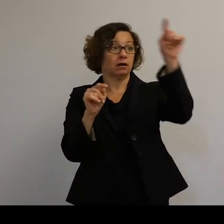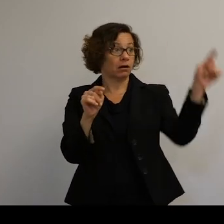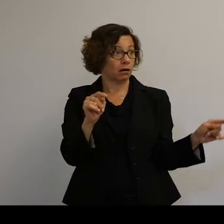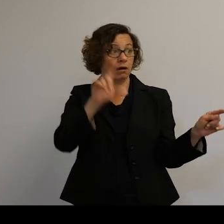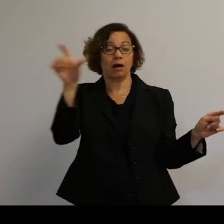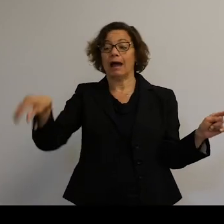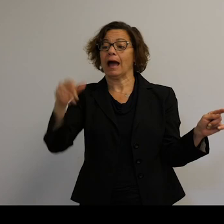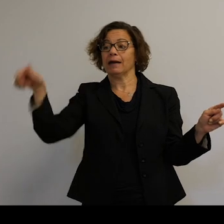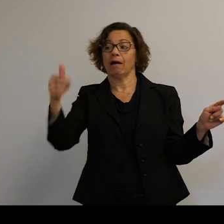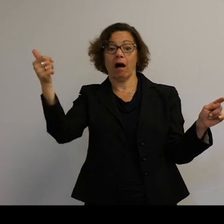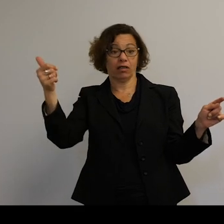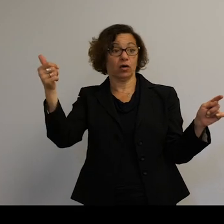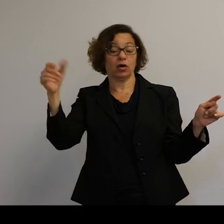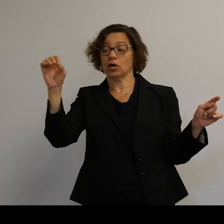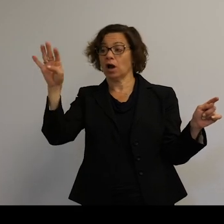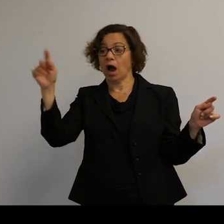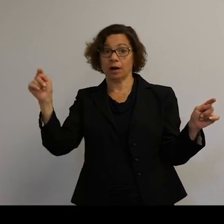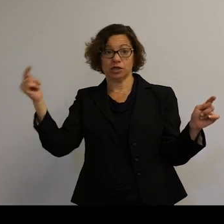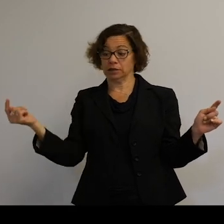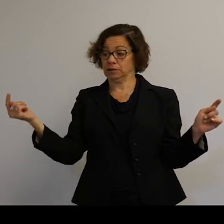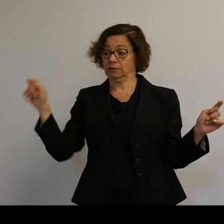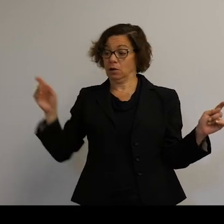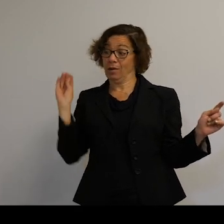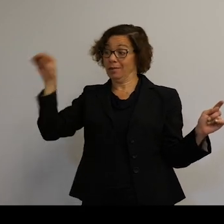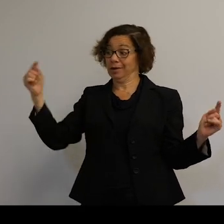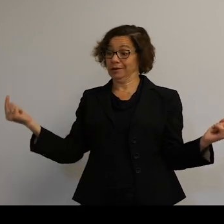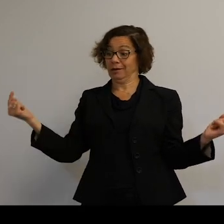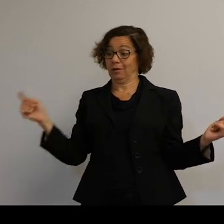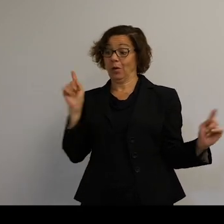but going the opposite direction. And they will collide, OK?